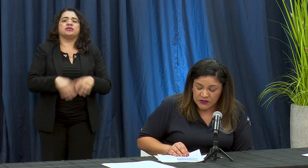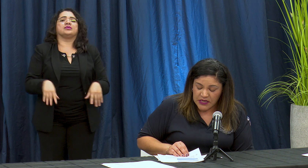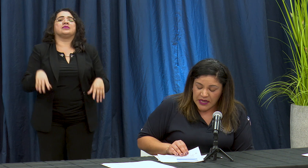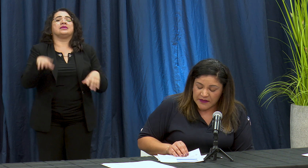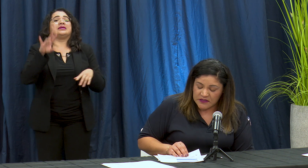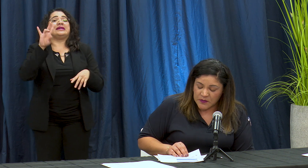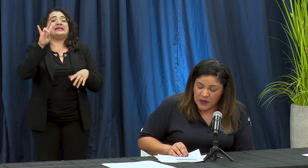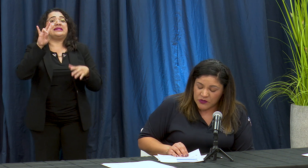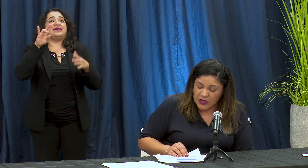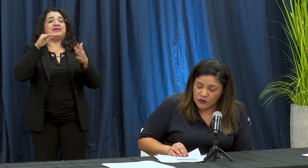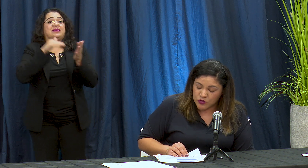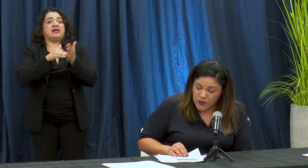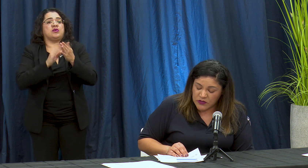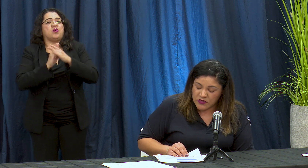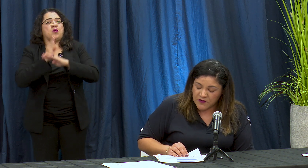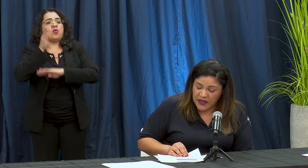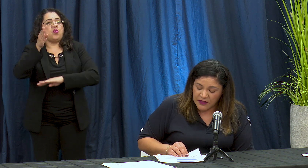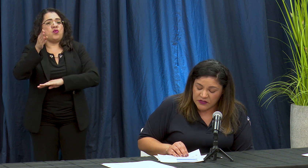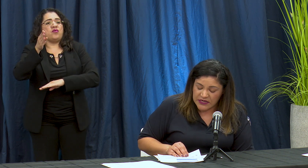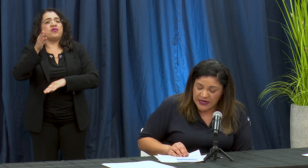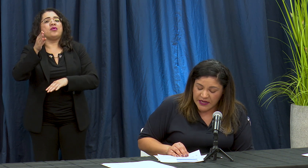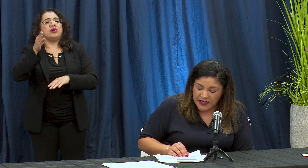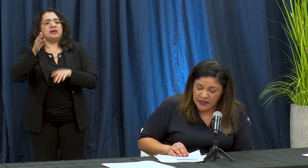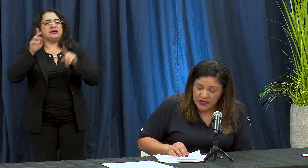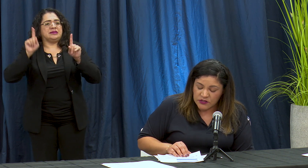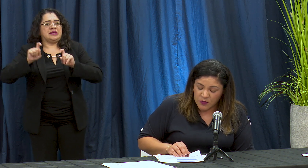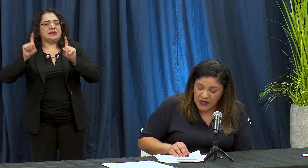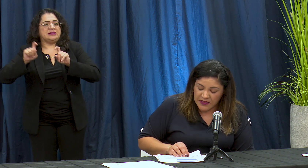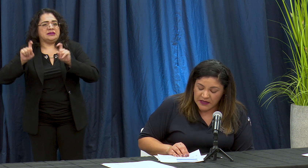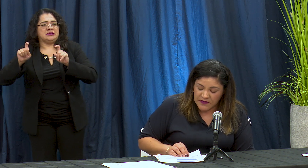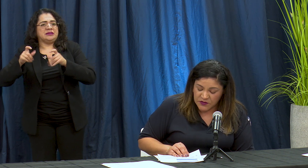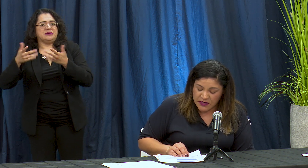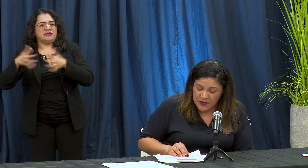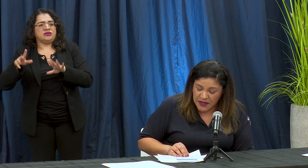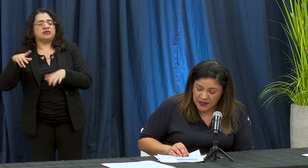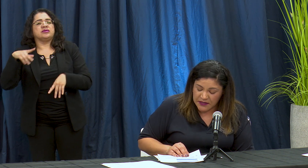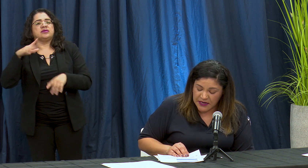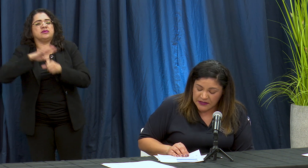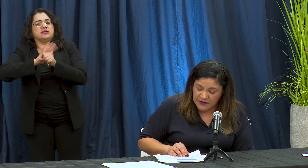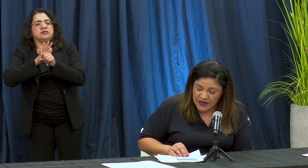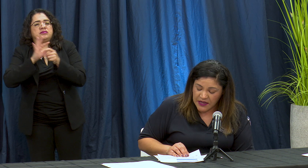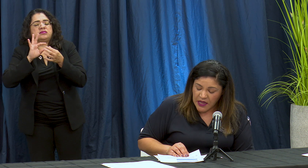anticipate a new marriage ADO's en el área sombrero Nellie Mandela table o